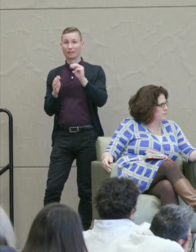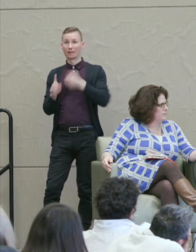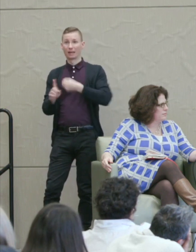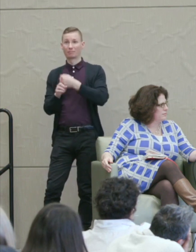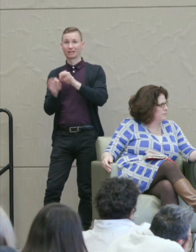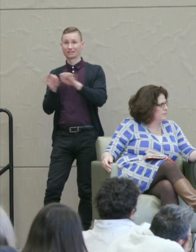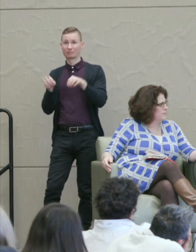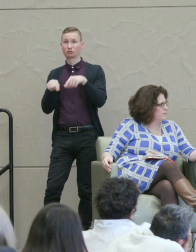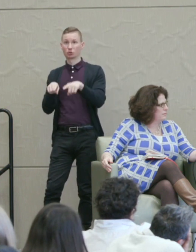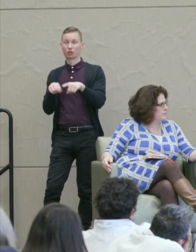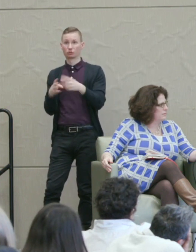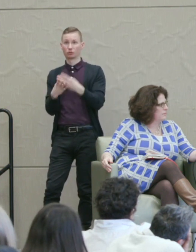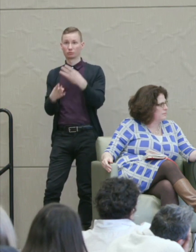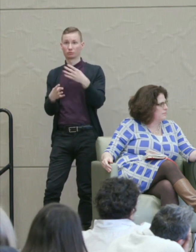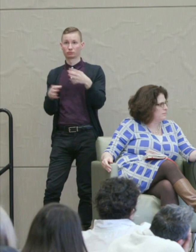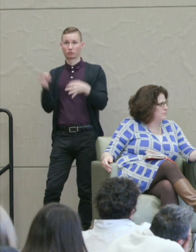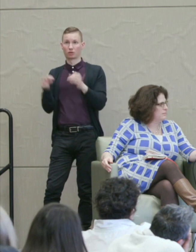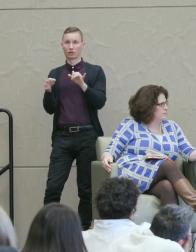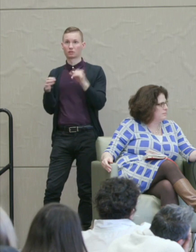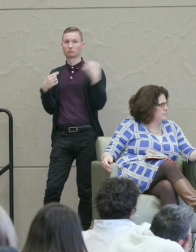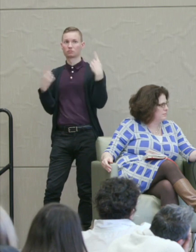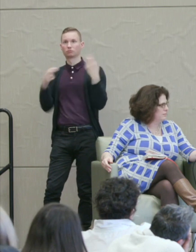in criminal trials has been ramped up and up.